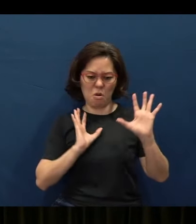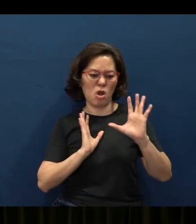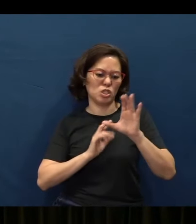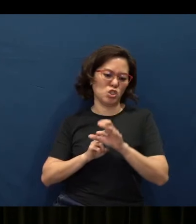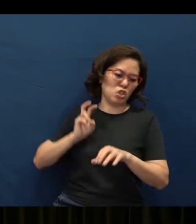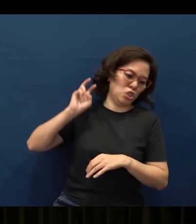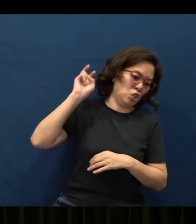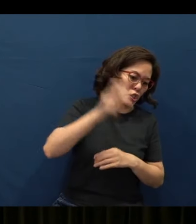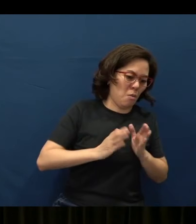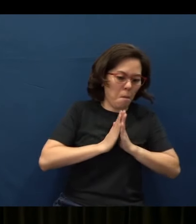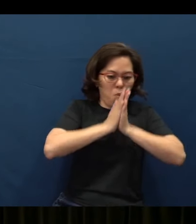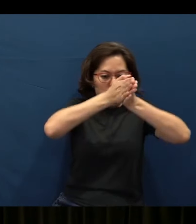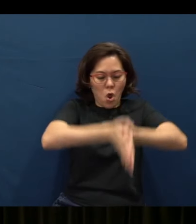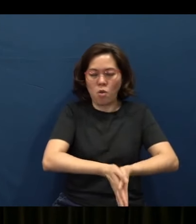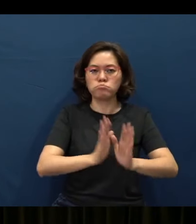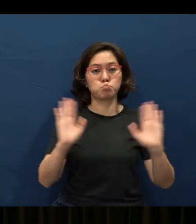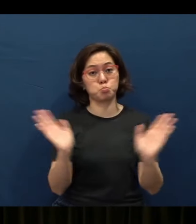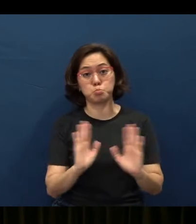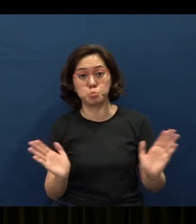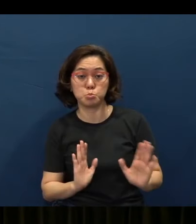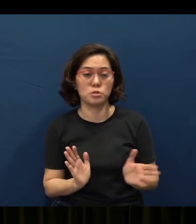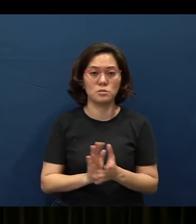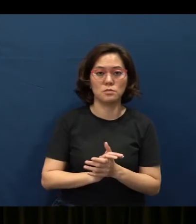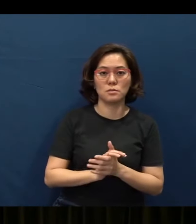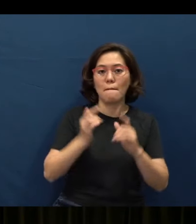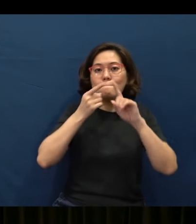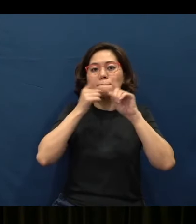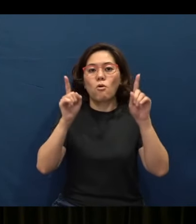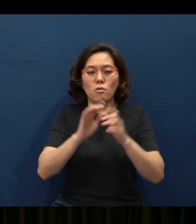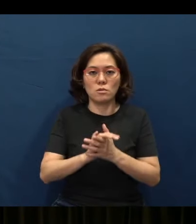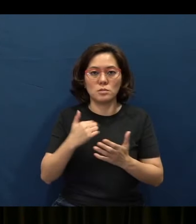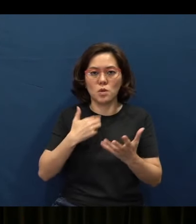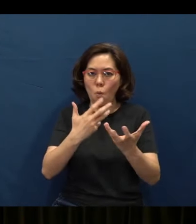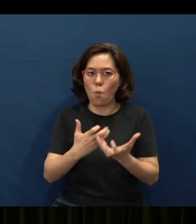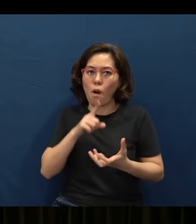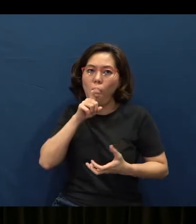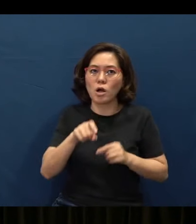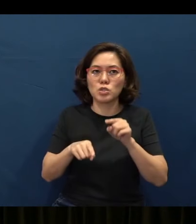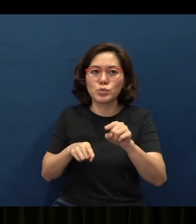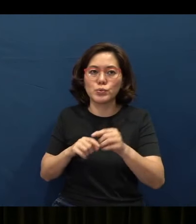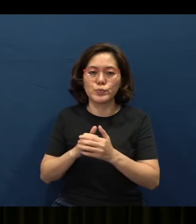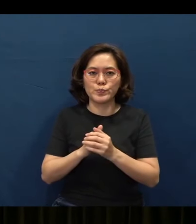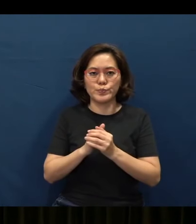without even thinking ahead. However, let me just ask you, if I were to make the sentence -